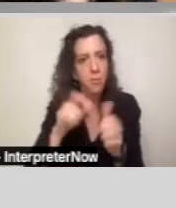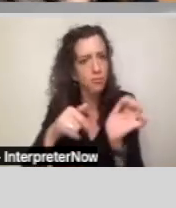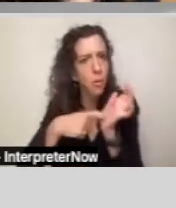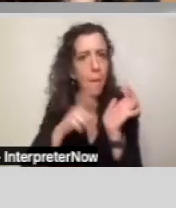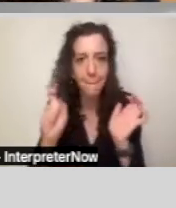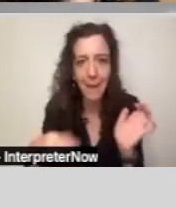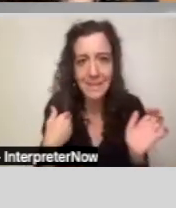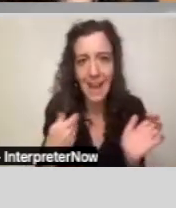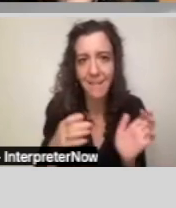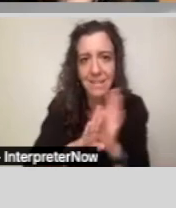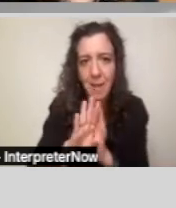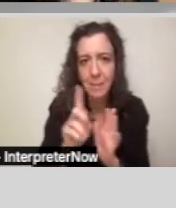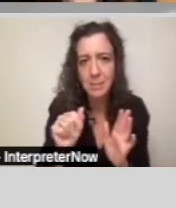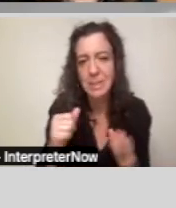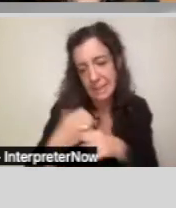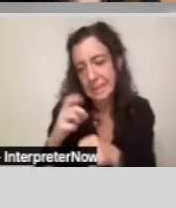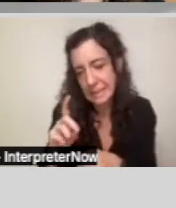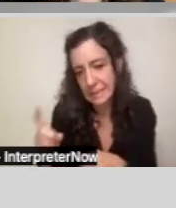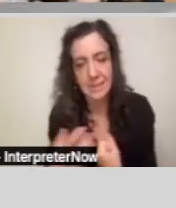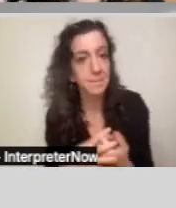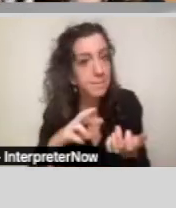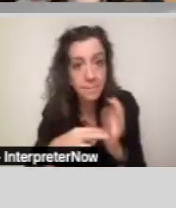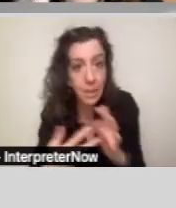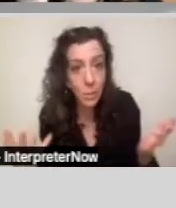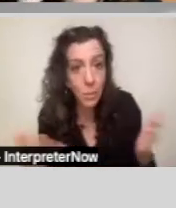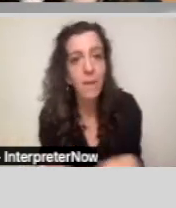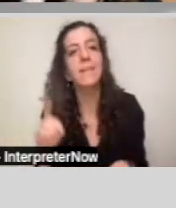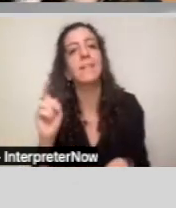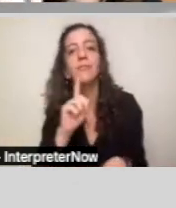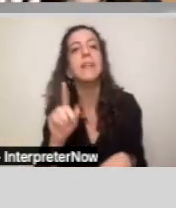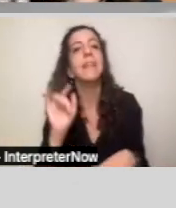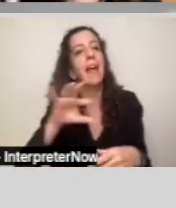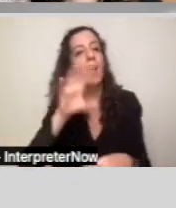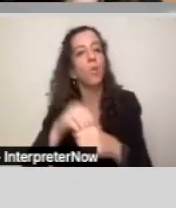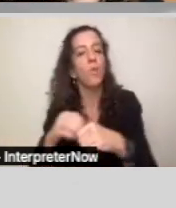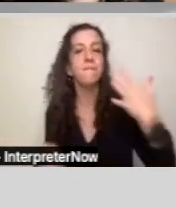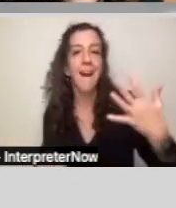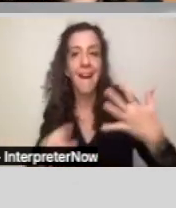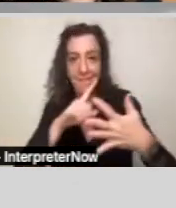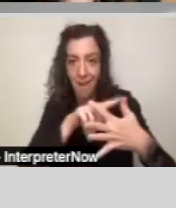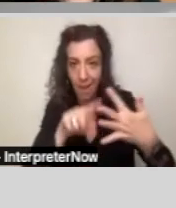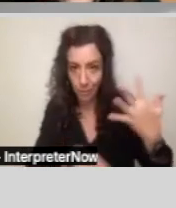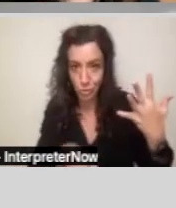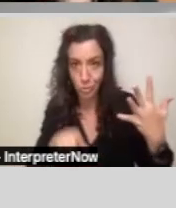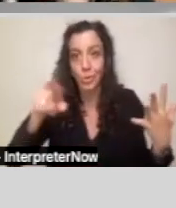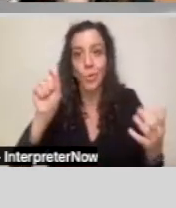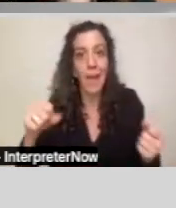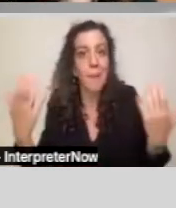So, a developmental disability includes five options that you fall into in order to meet